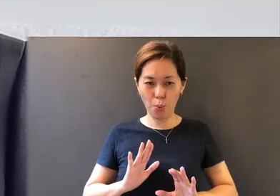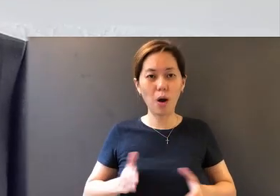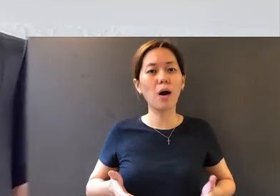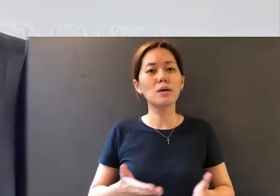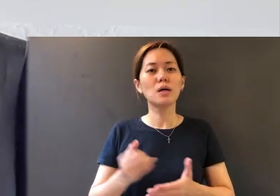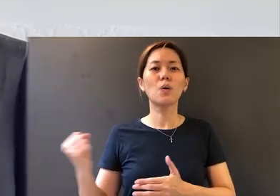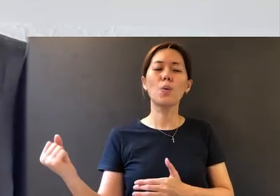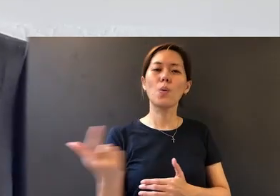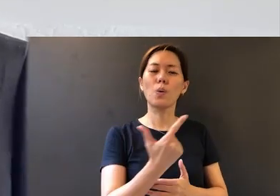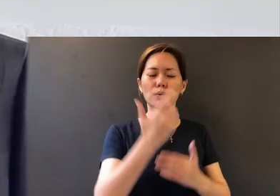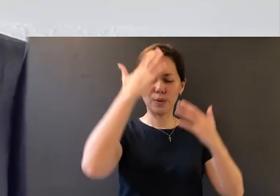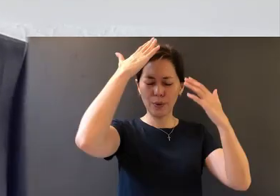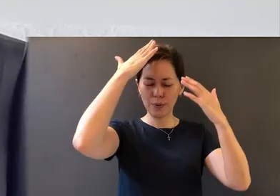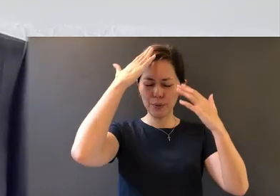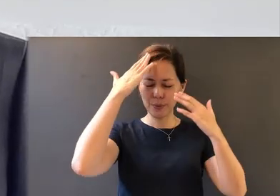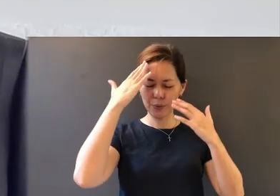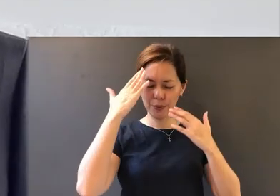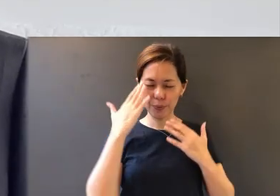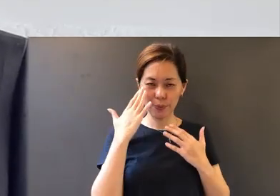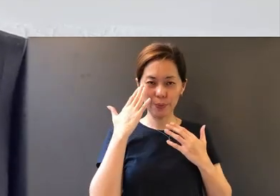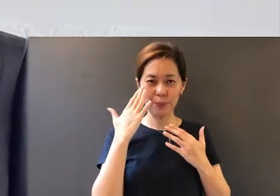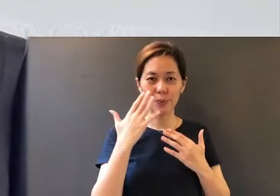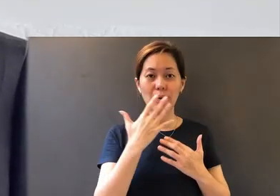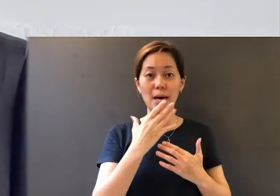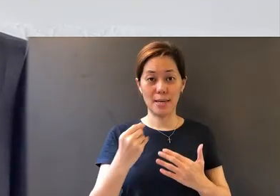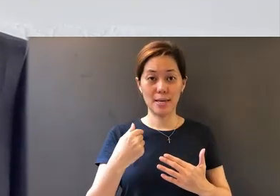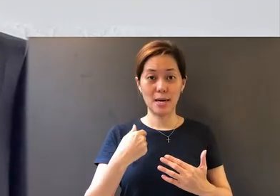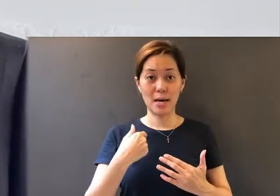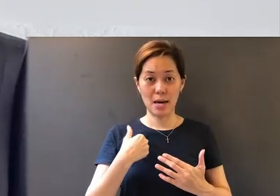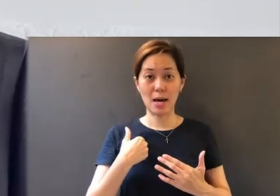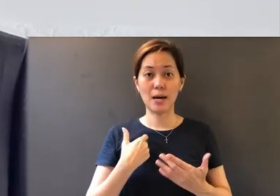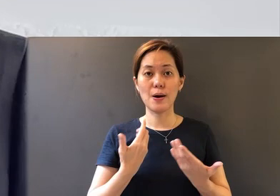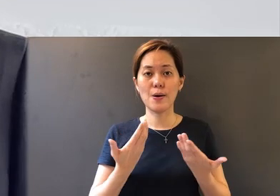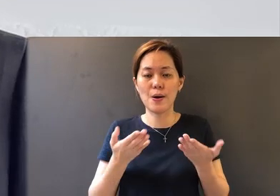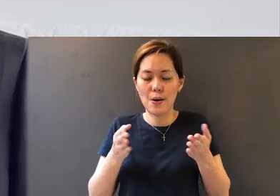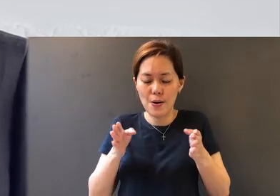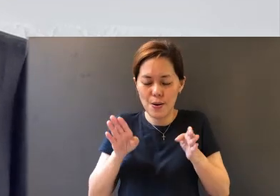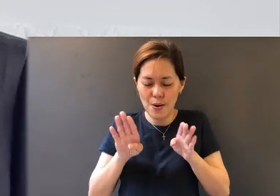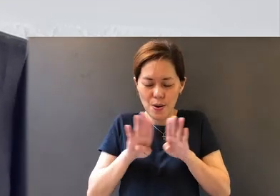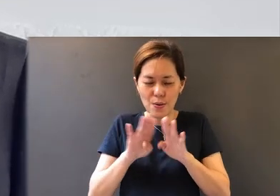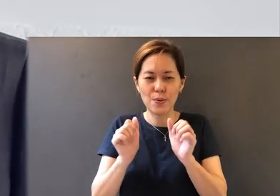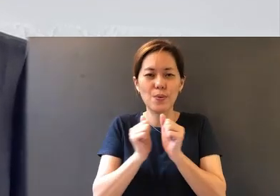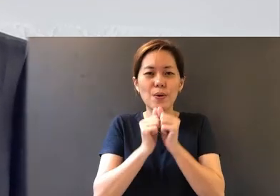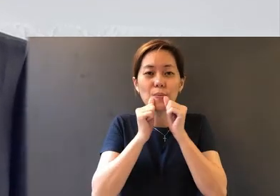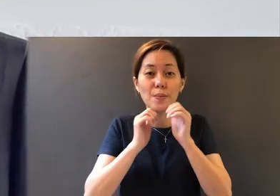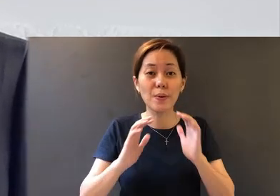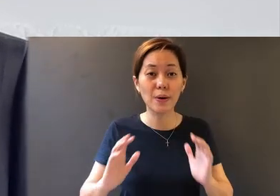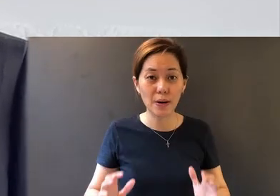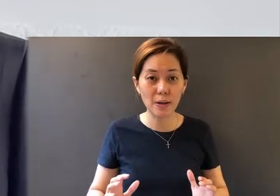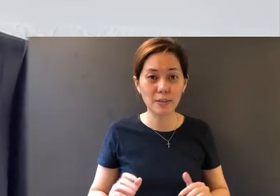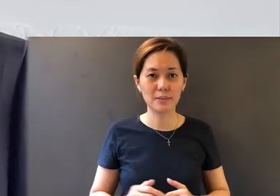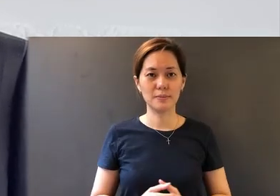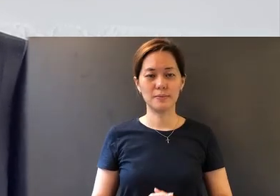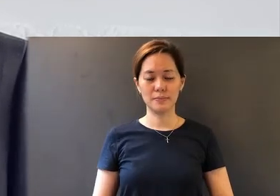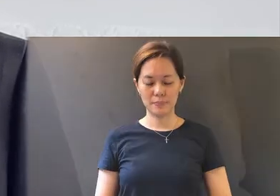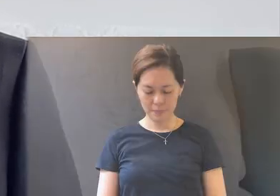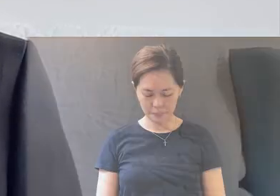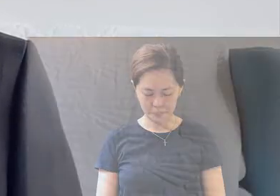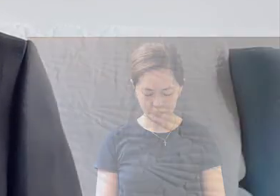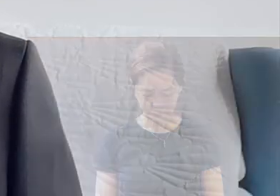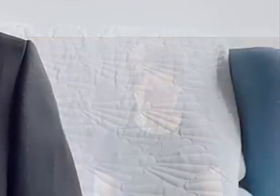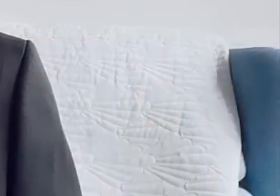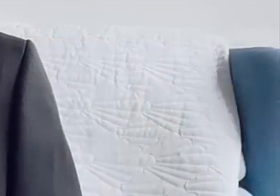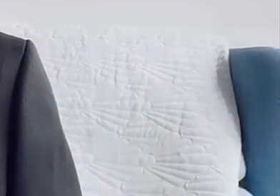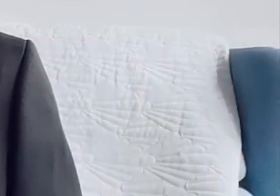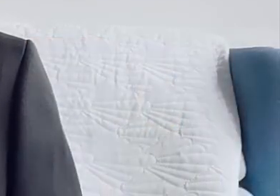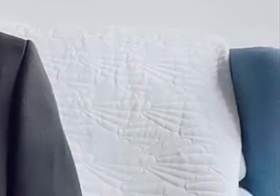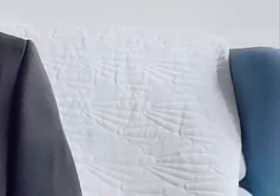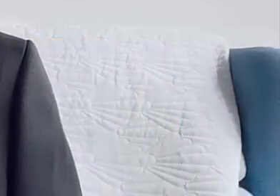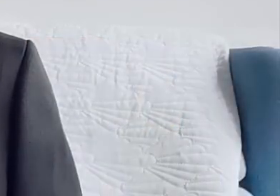allow all this to sink in, and I'll close with the benediction.